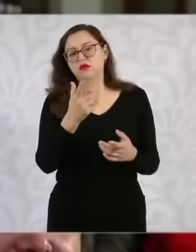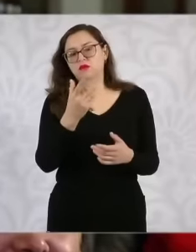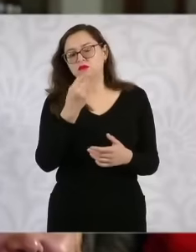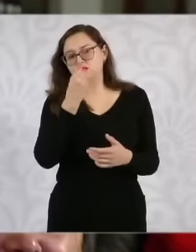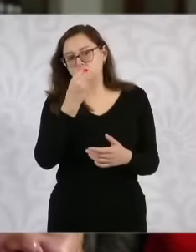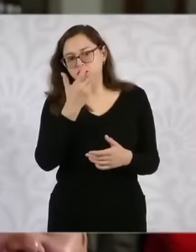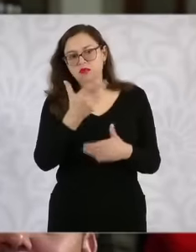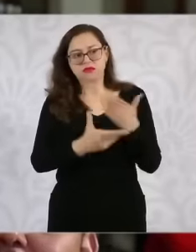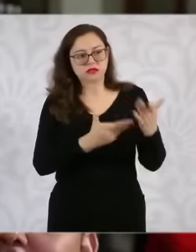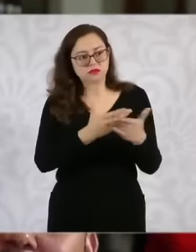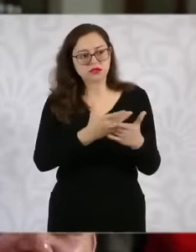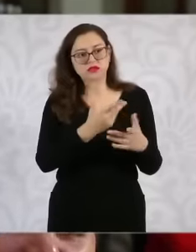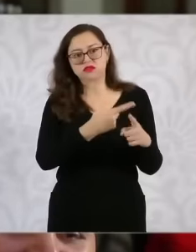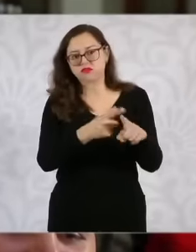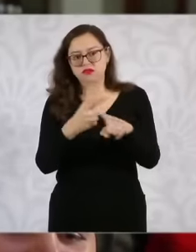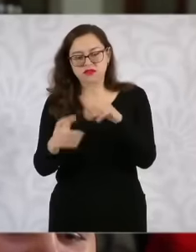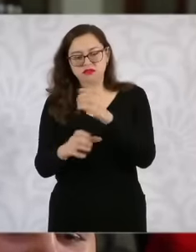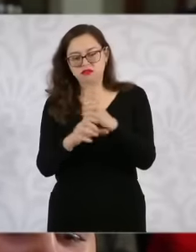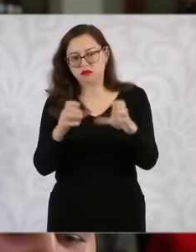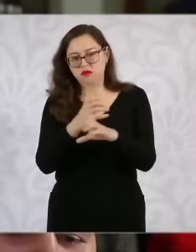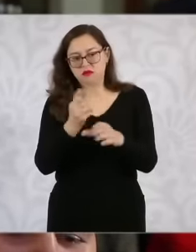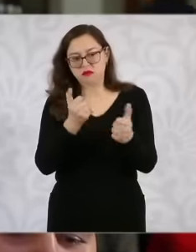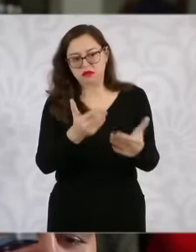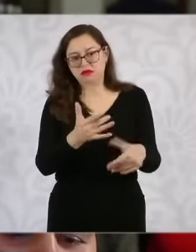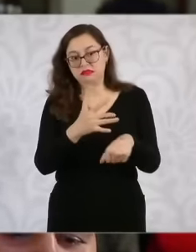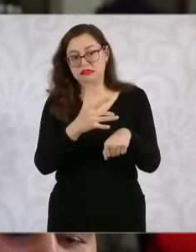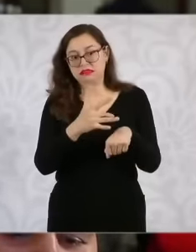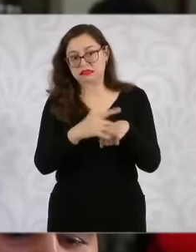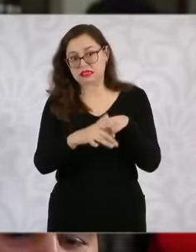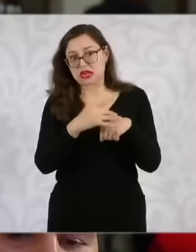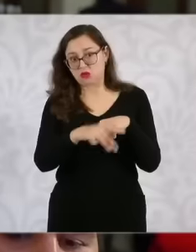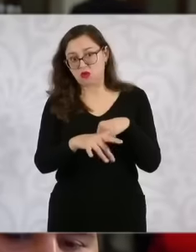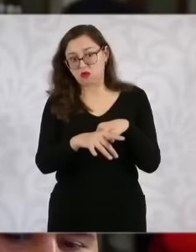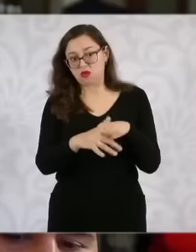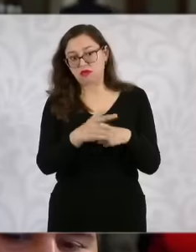public services because, as you know, in Chalco not many months ago there was a